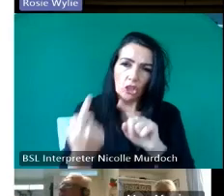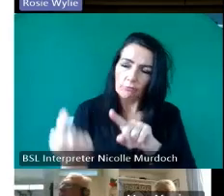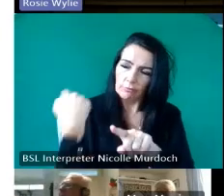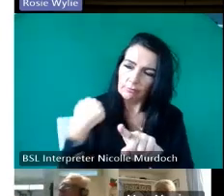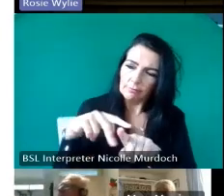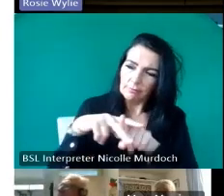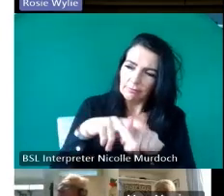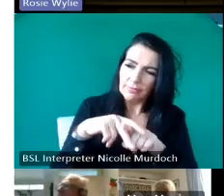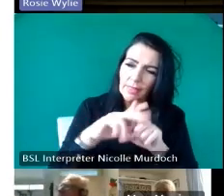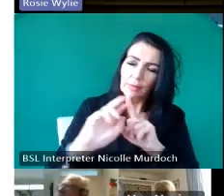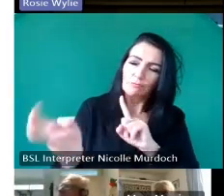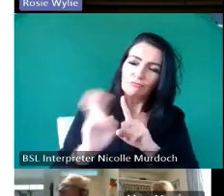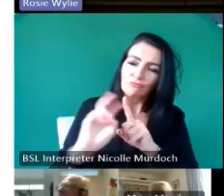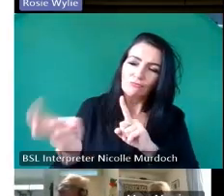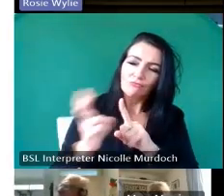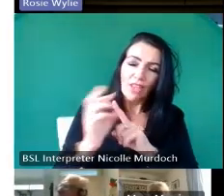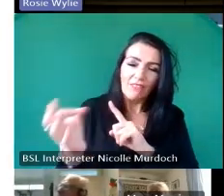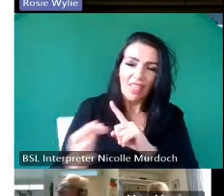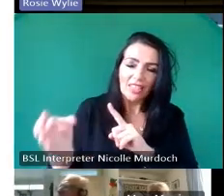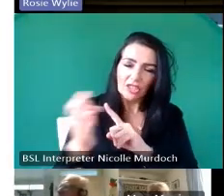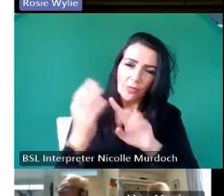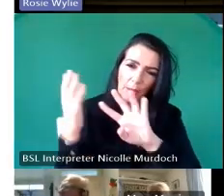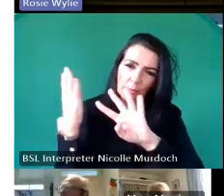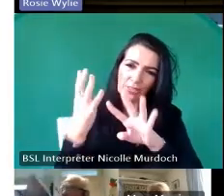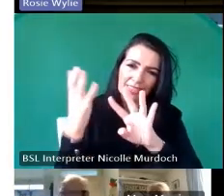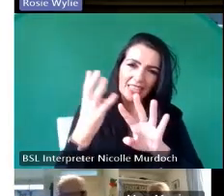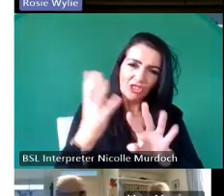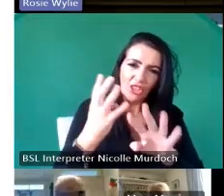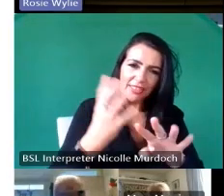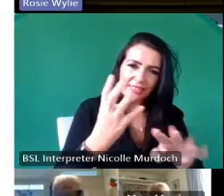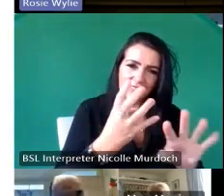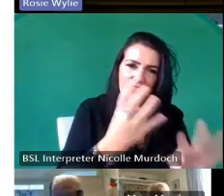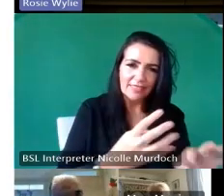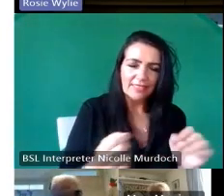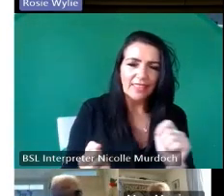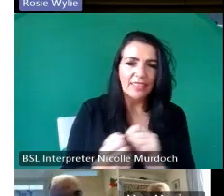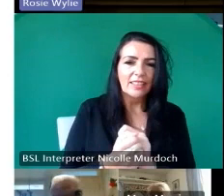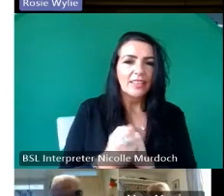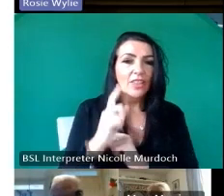once the procession is over the ladies treat the companions of the right to drink and then time to